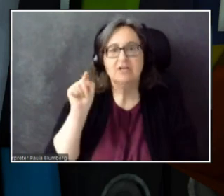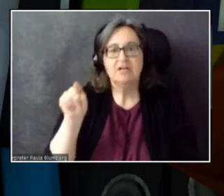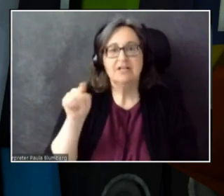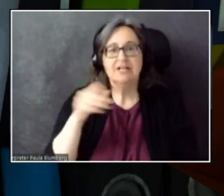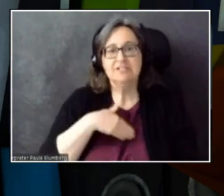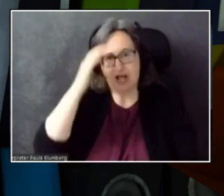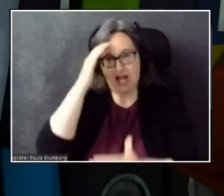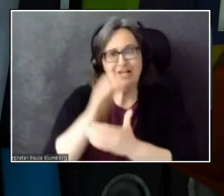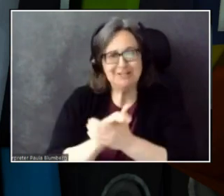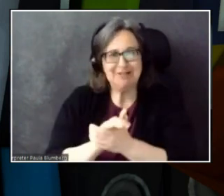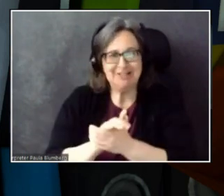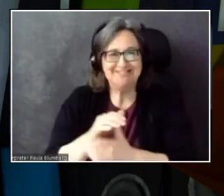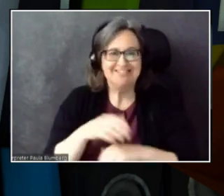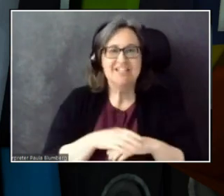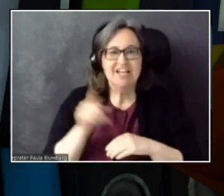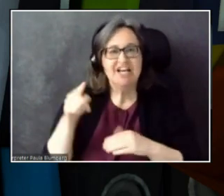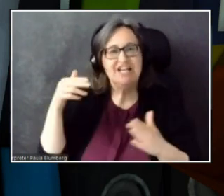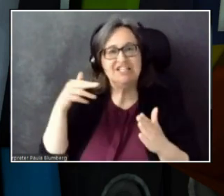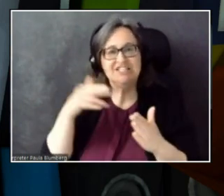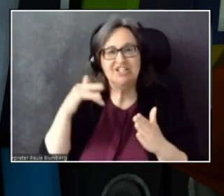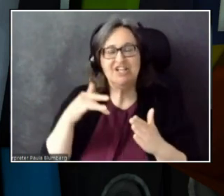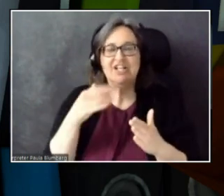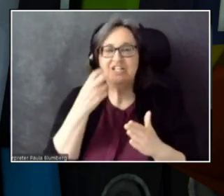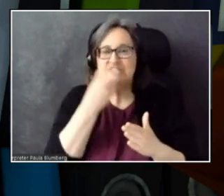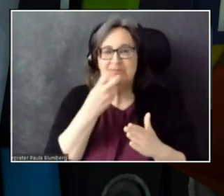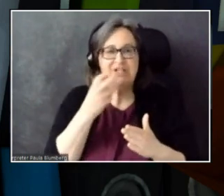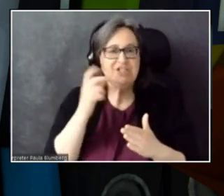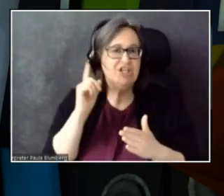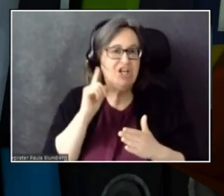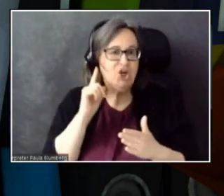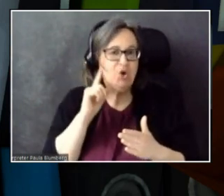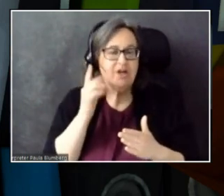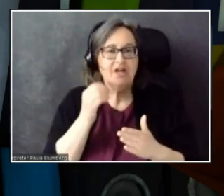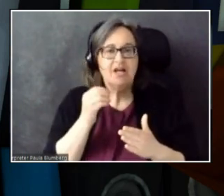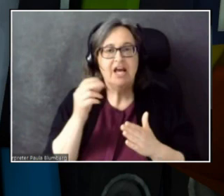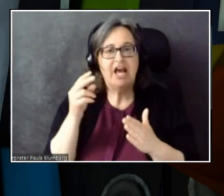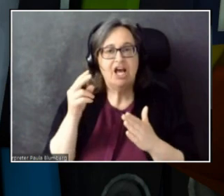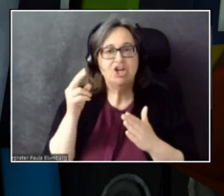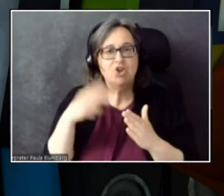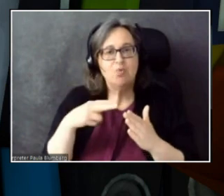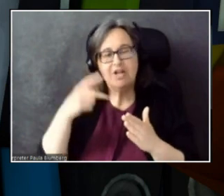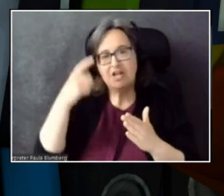And studies speech and hearing and the reading brain. So I appreciate that feedback as well.